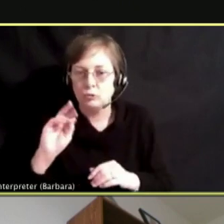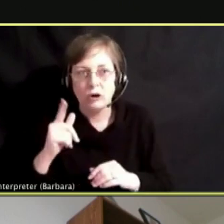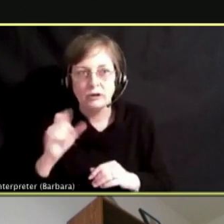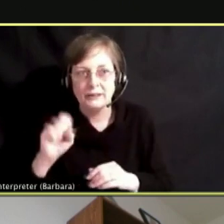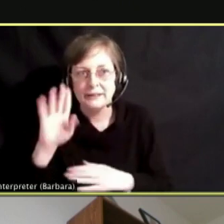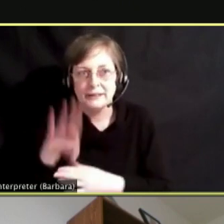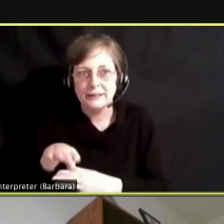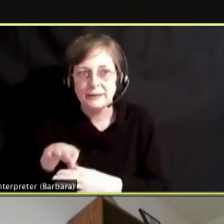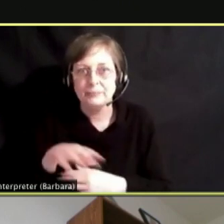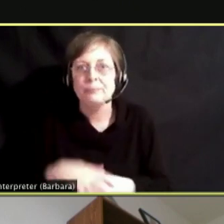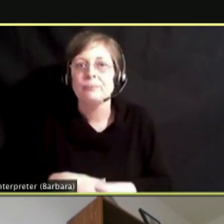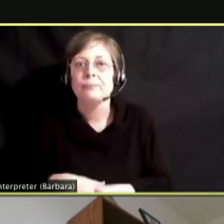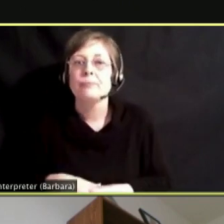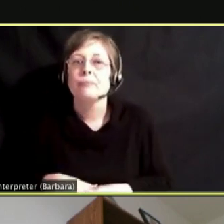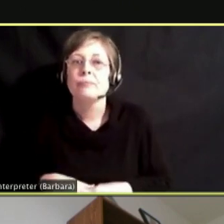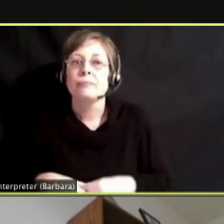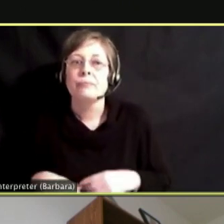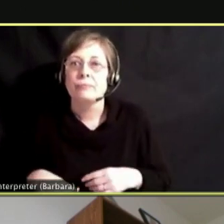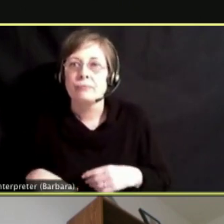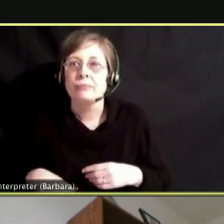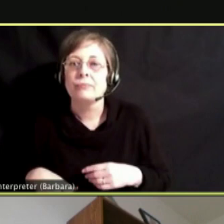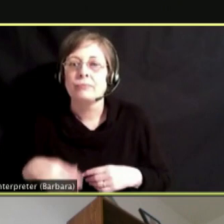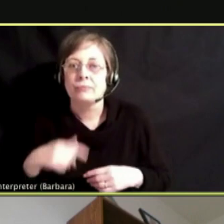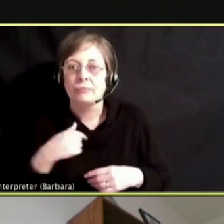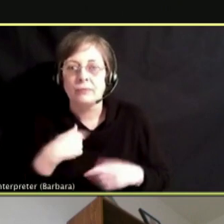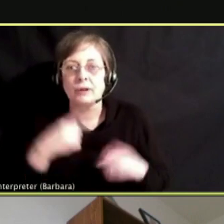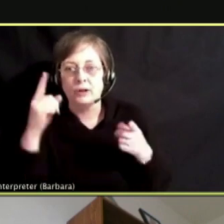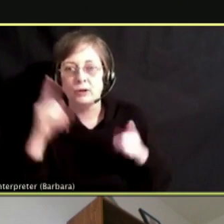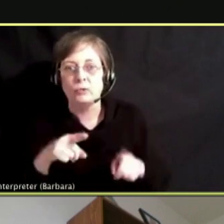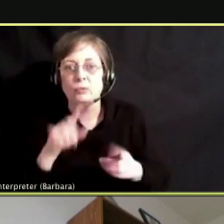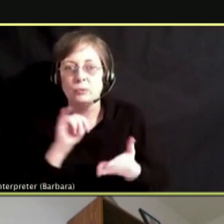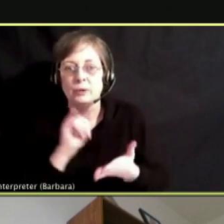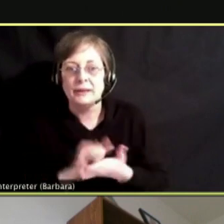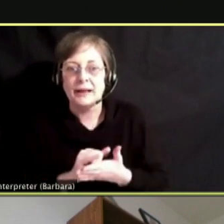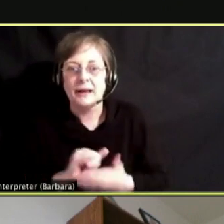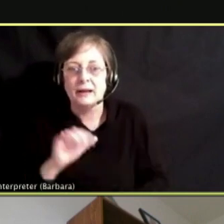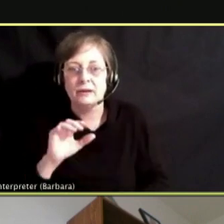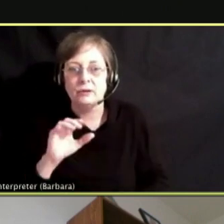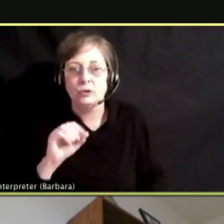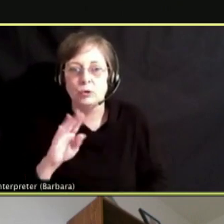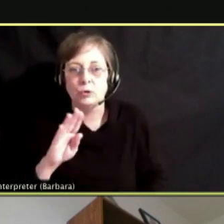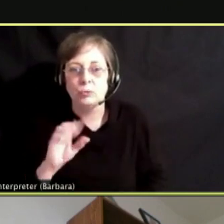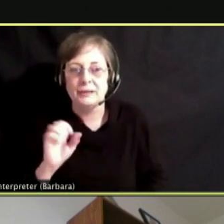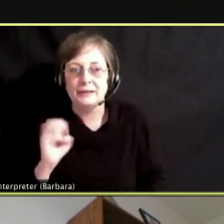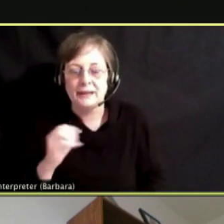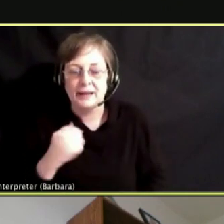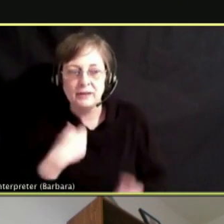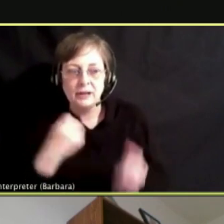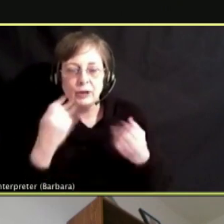I HAVE COUNTLESS FRIENDS WHO TOLD ME THEIR EXPERIENCE WASN'T THAT BAD AND IT WAS NOT